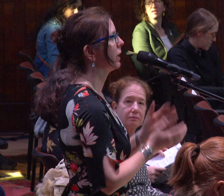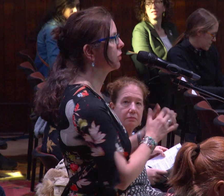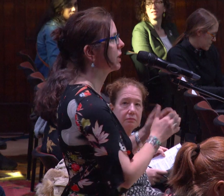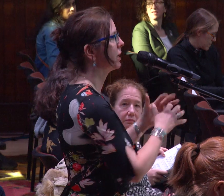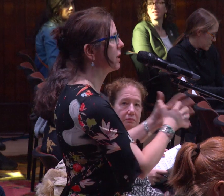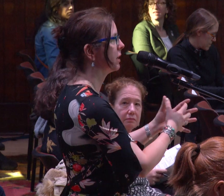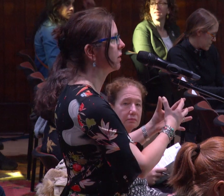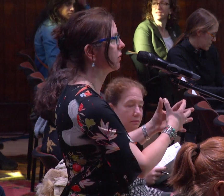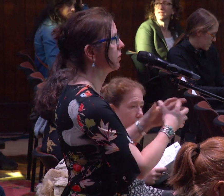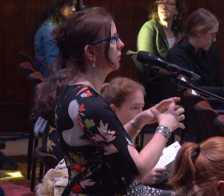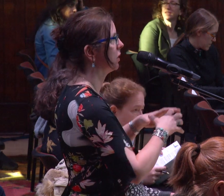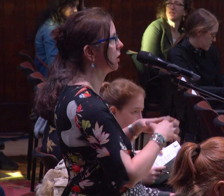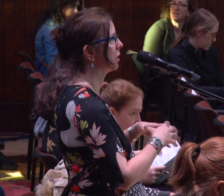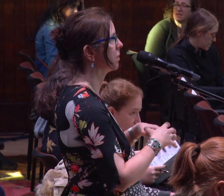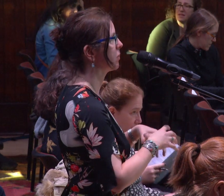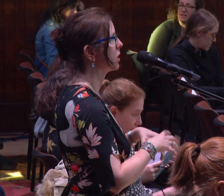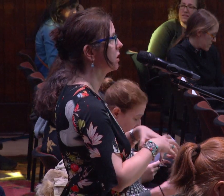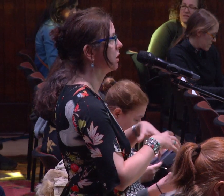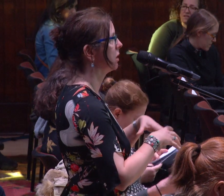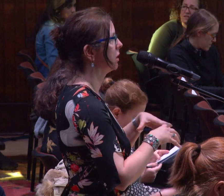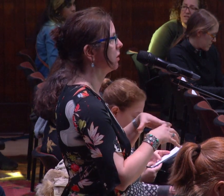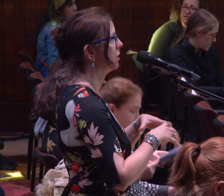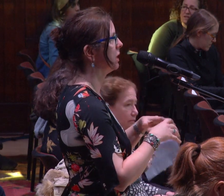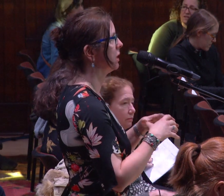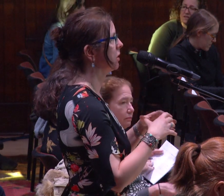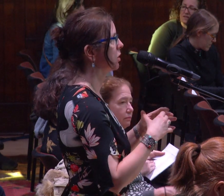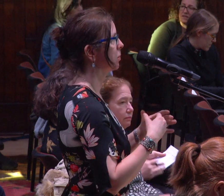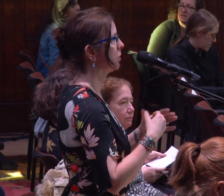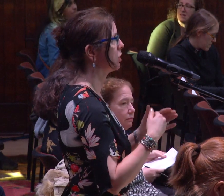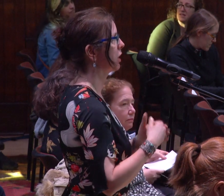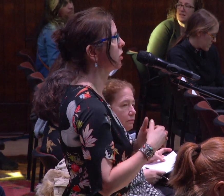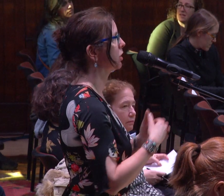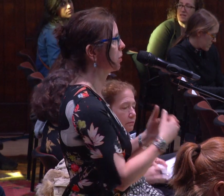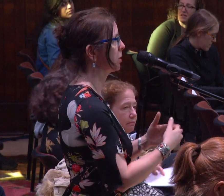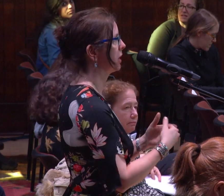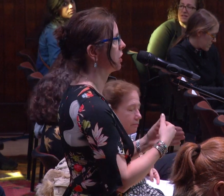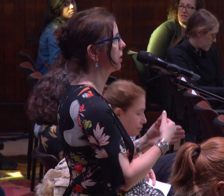I understand the idea of the gendered interpretation